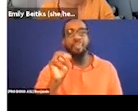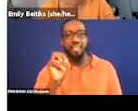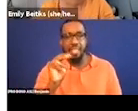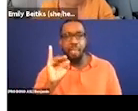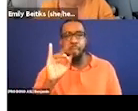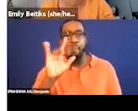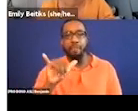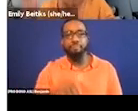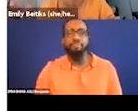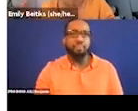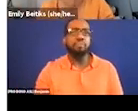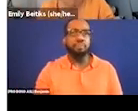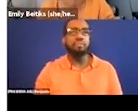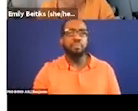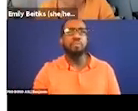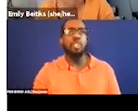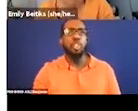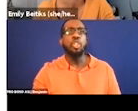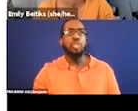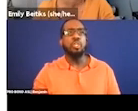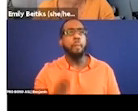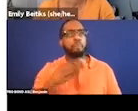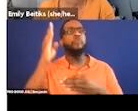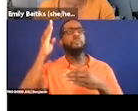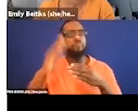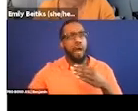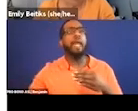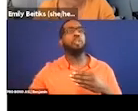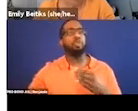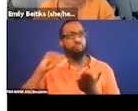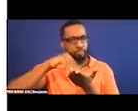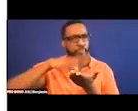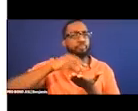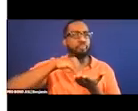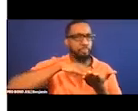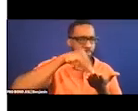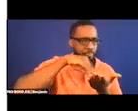But we'll continue the conversation. Start somewhere. I know we've worked with a lot of different